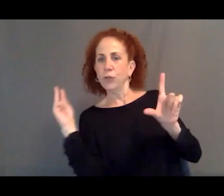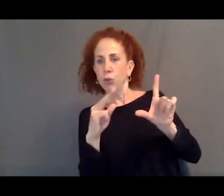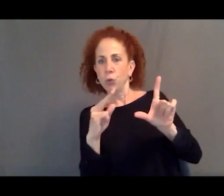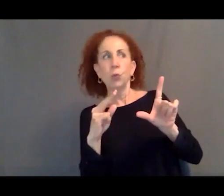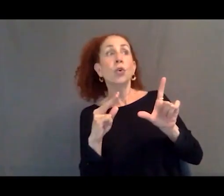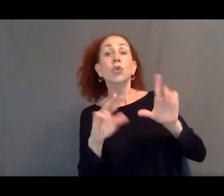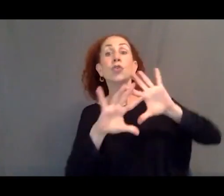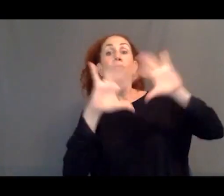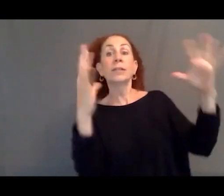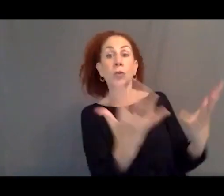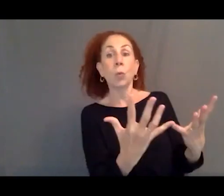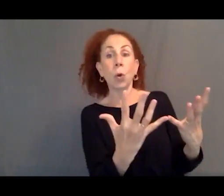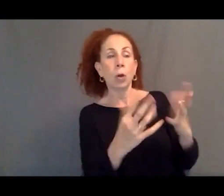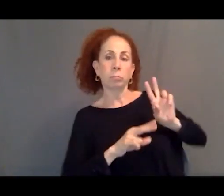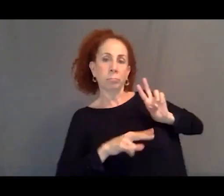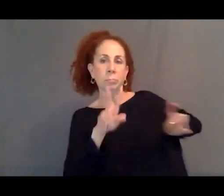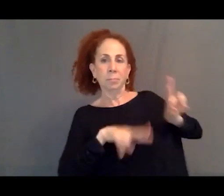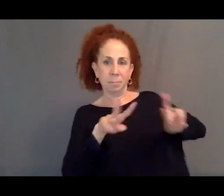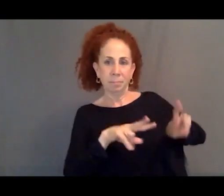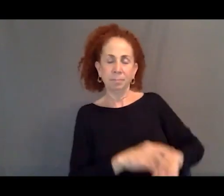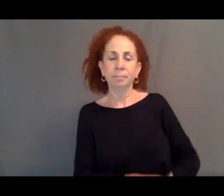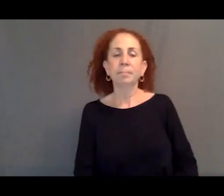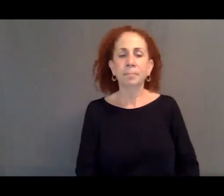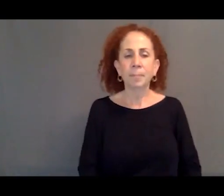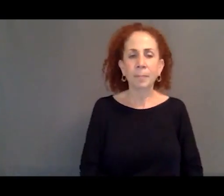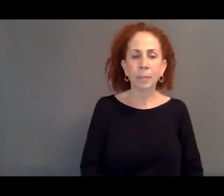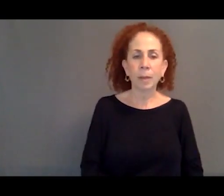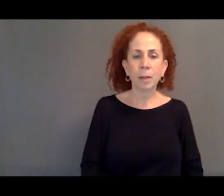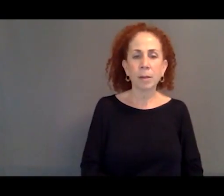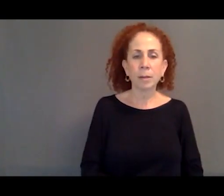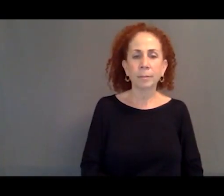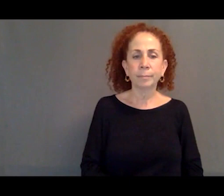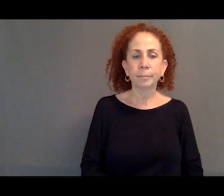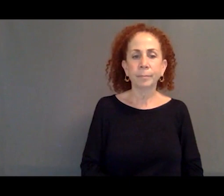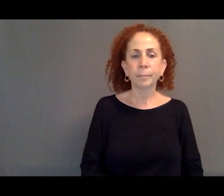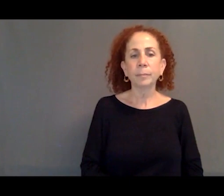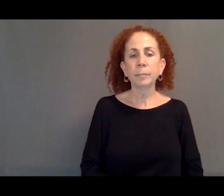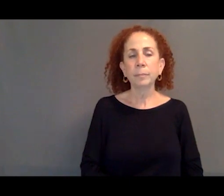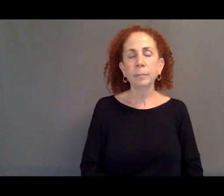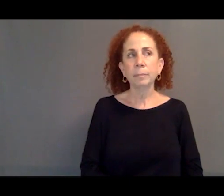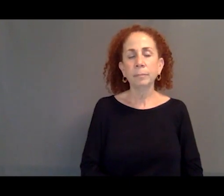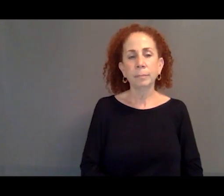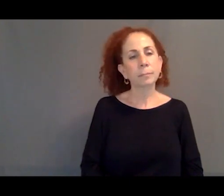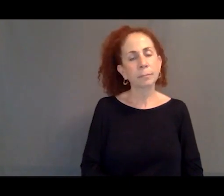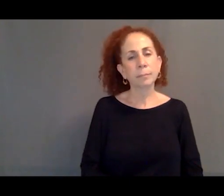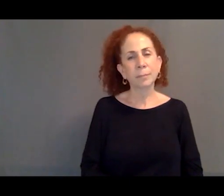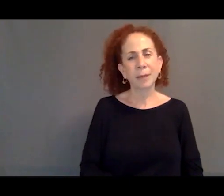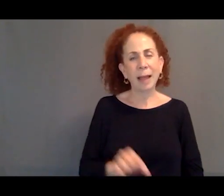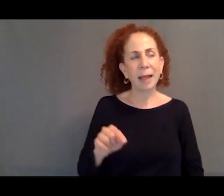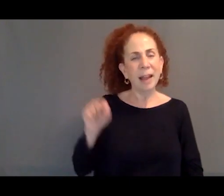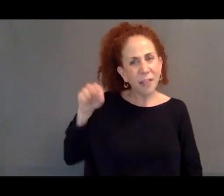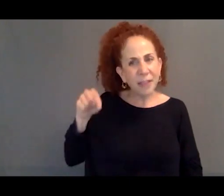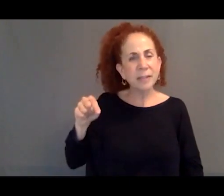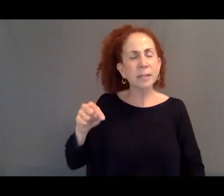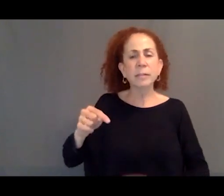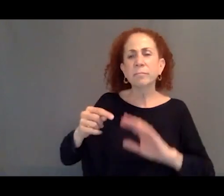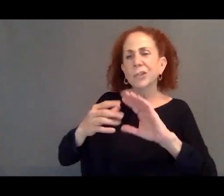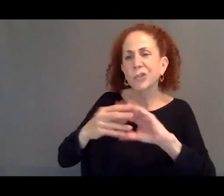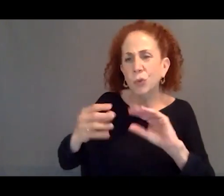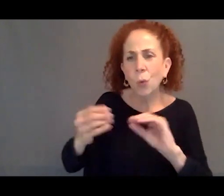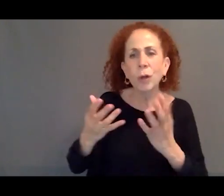And the story is a story, again, of trying to keep